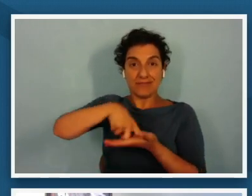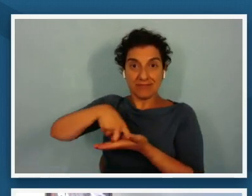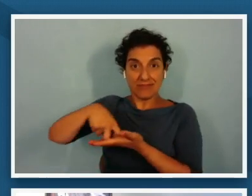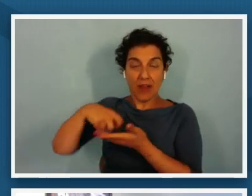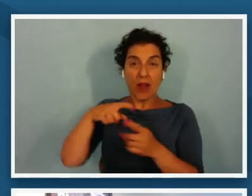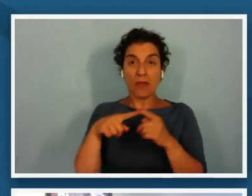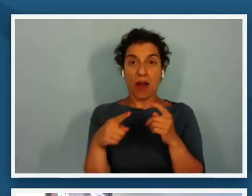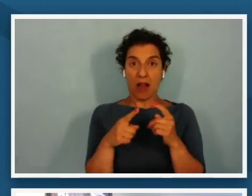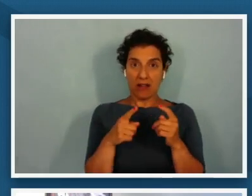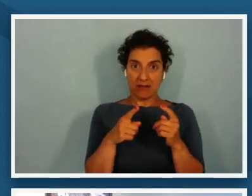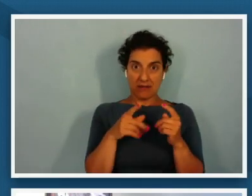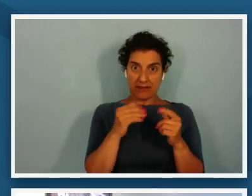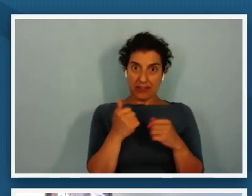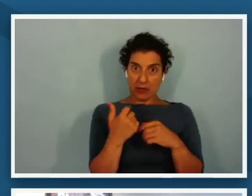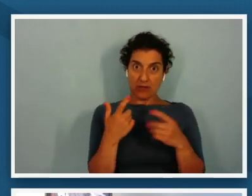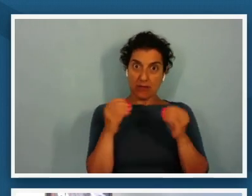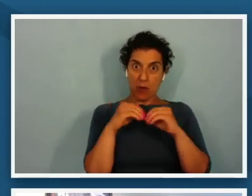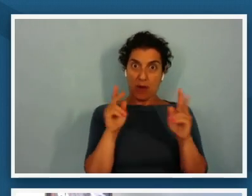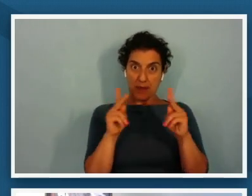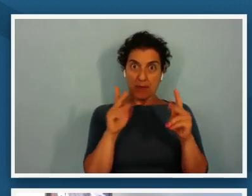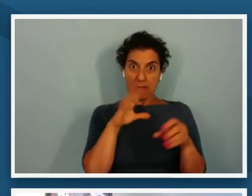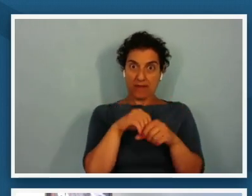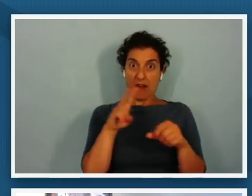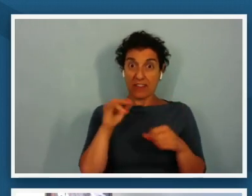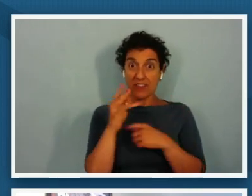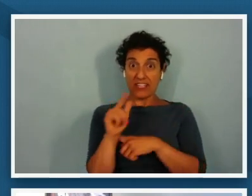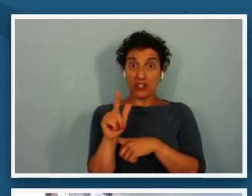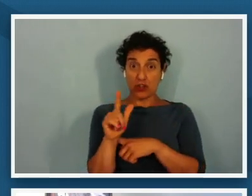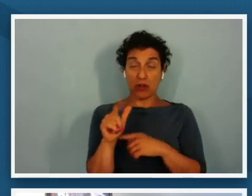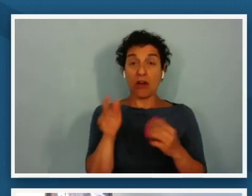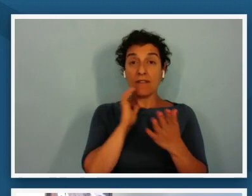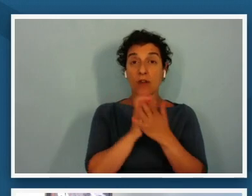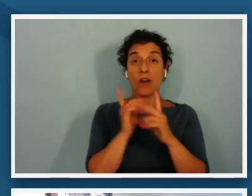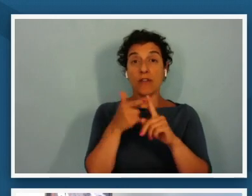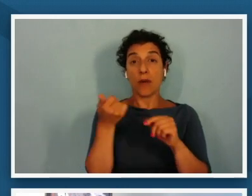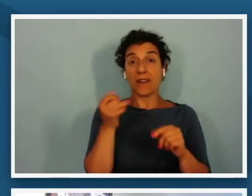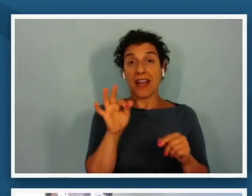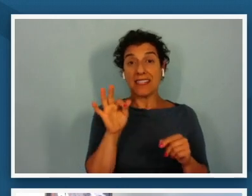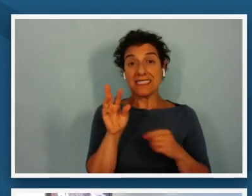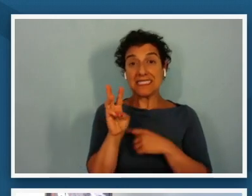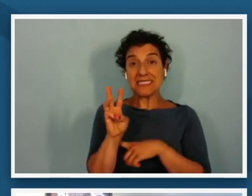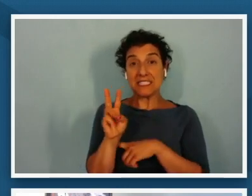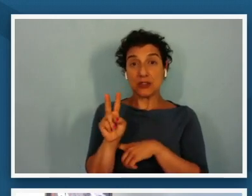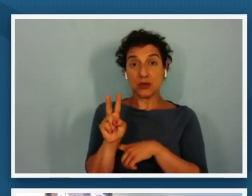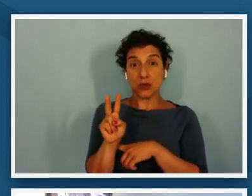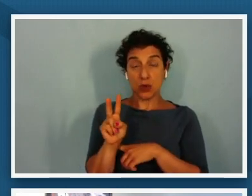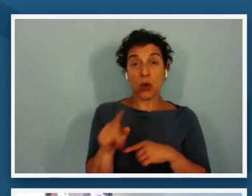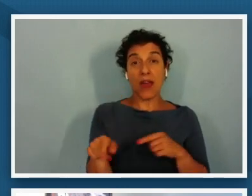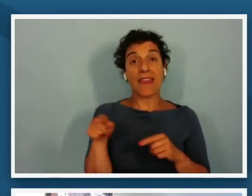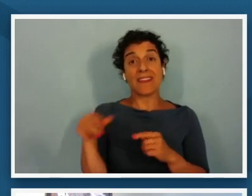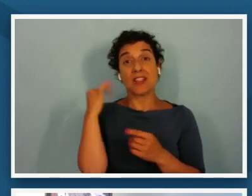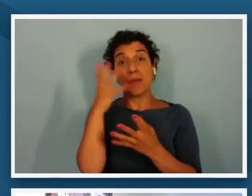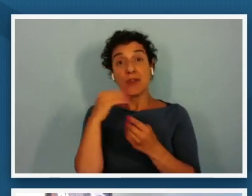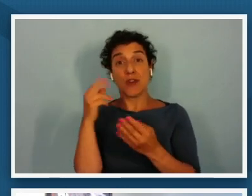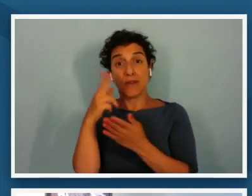and so the the photograph dates from 1962 and this beautiful painting of john